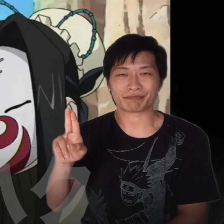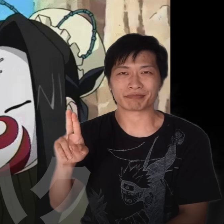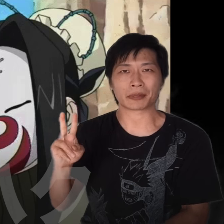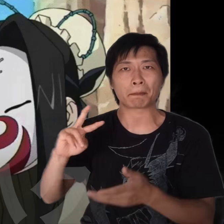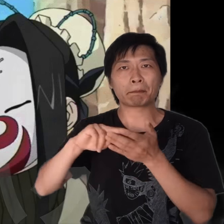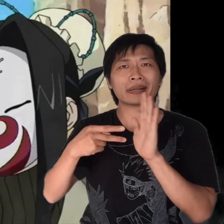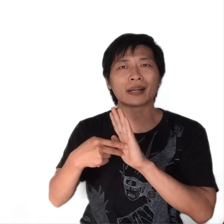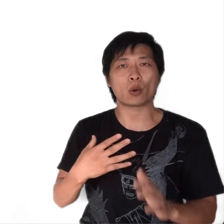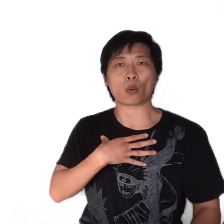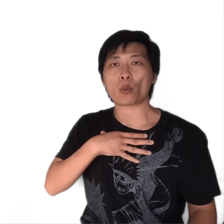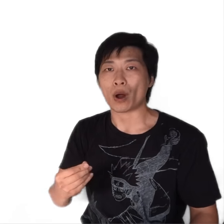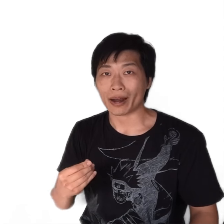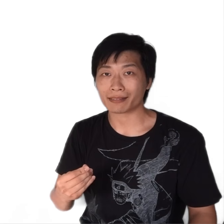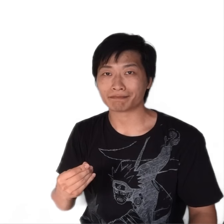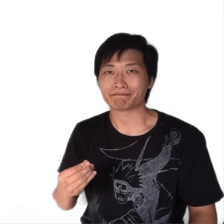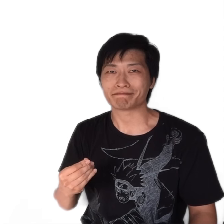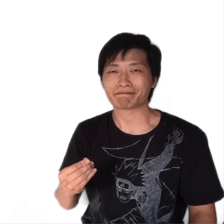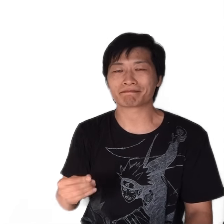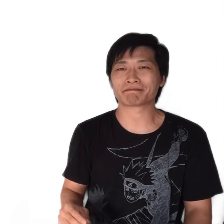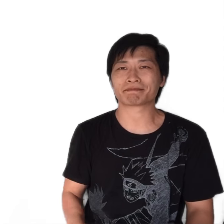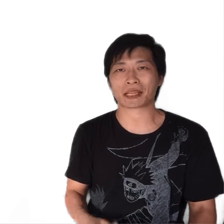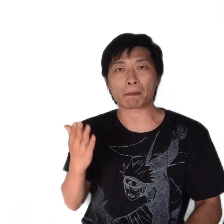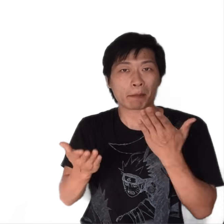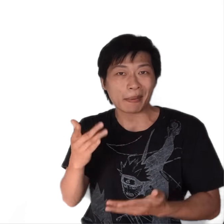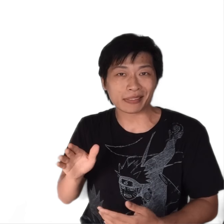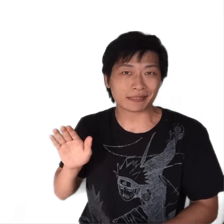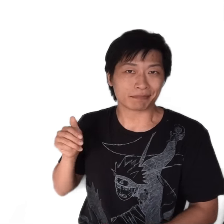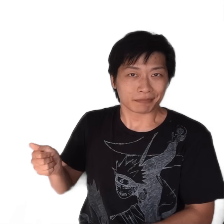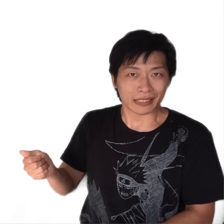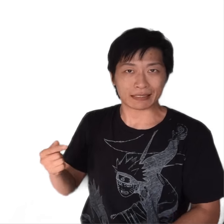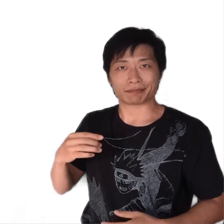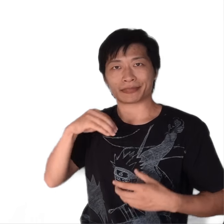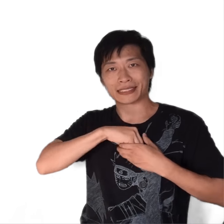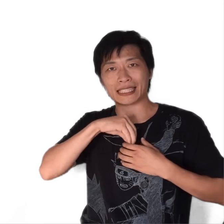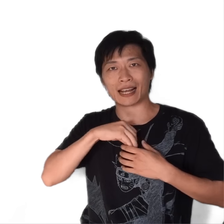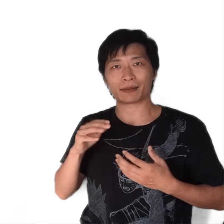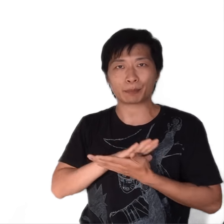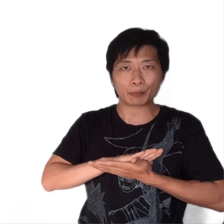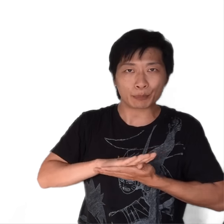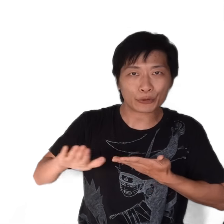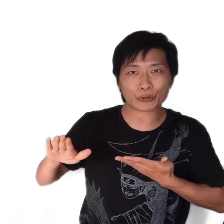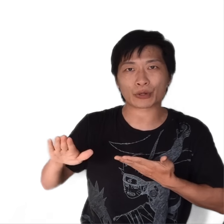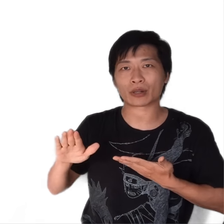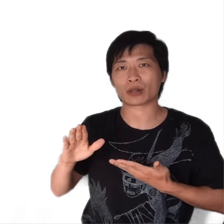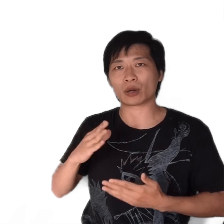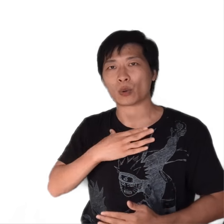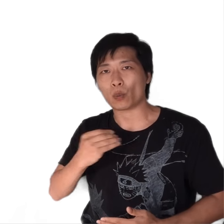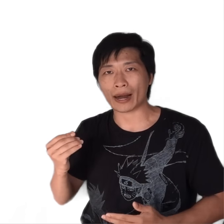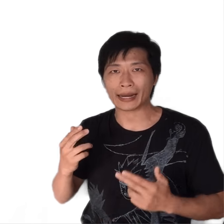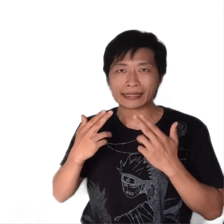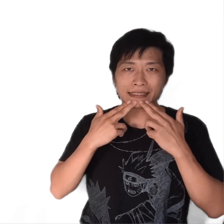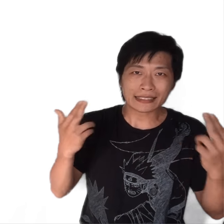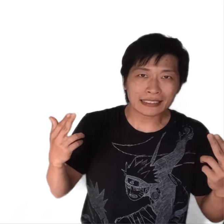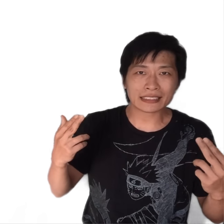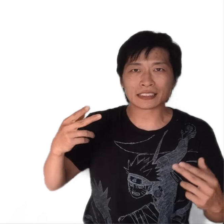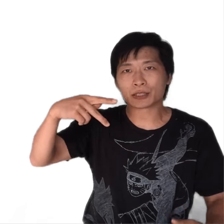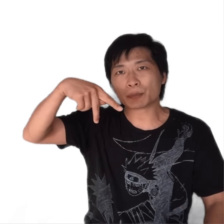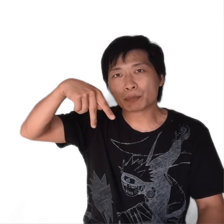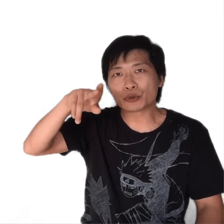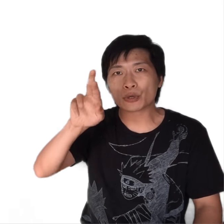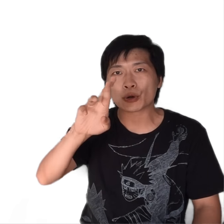It means white. Maybe deep down inside he is clean, white, innocent or pure.